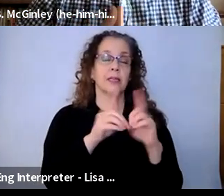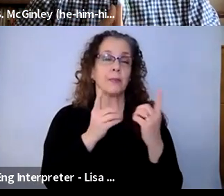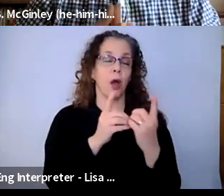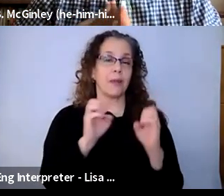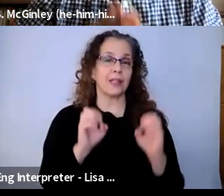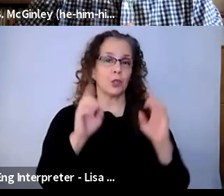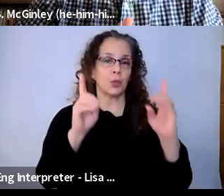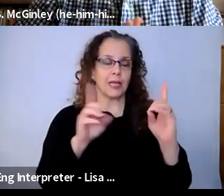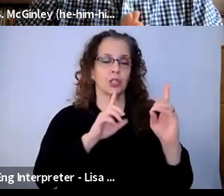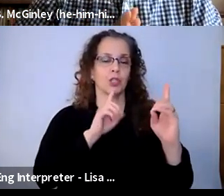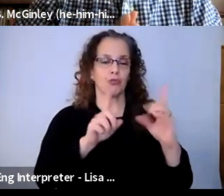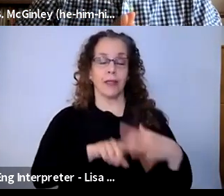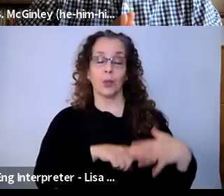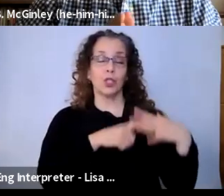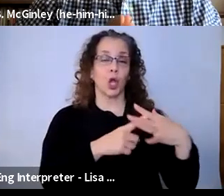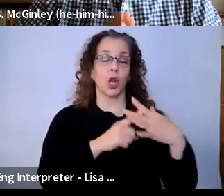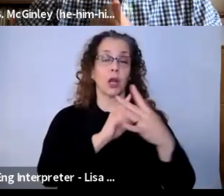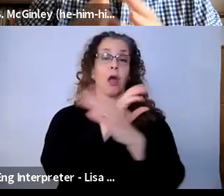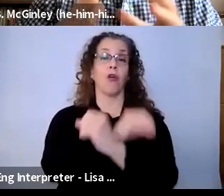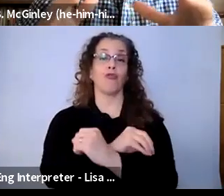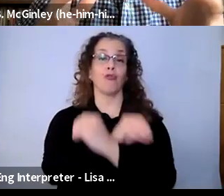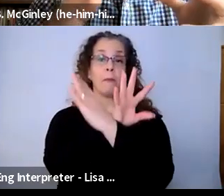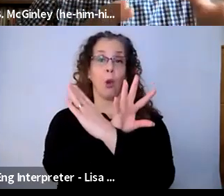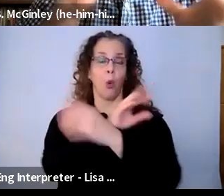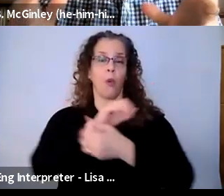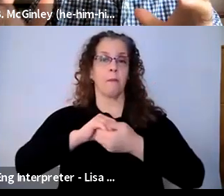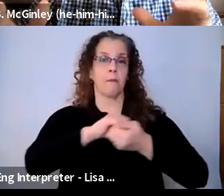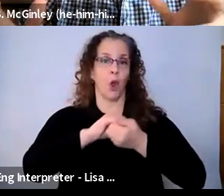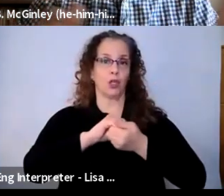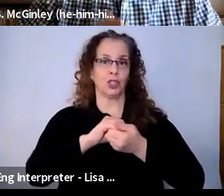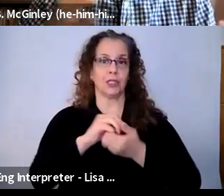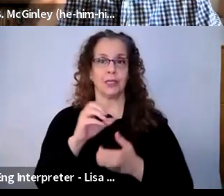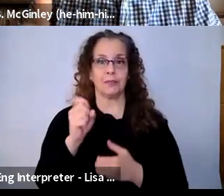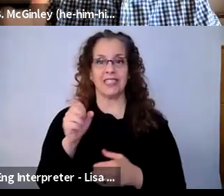partnership series, which is a essentially a series of 80